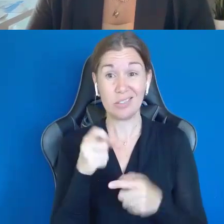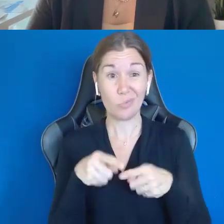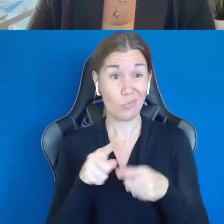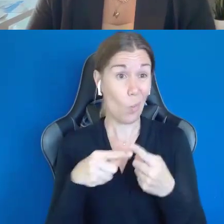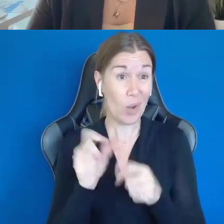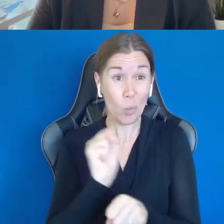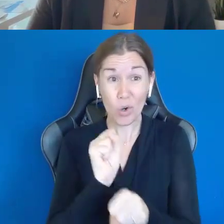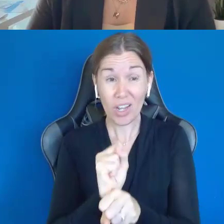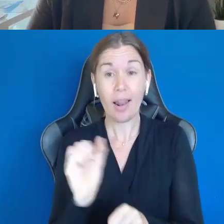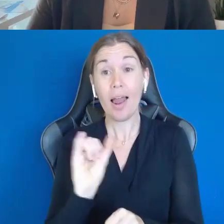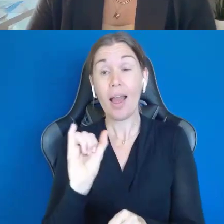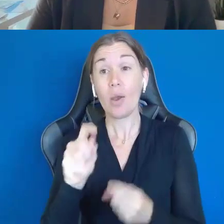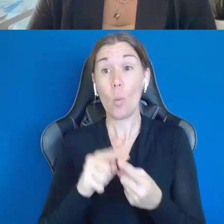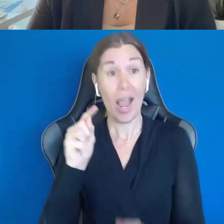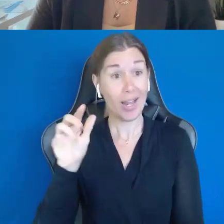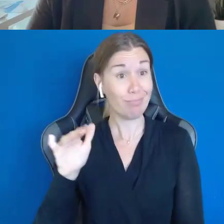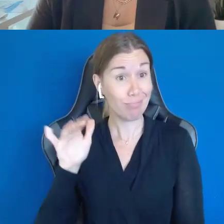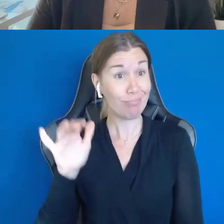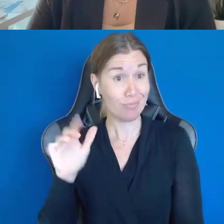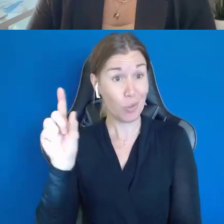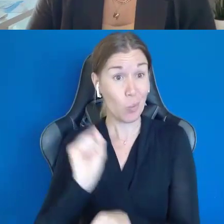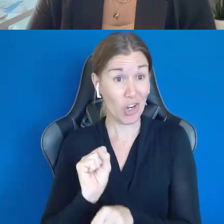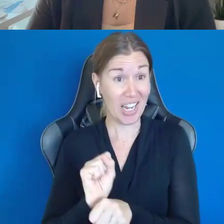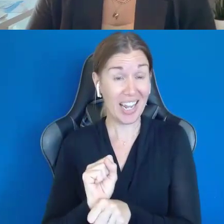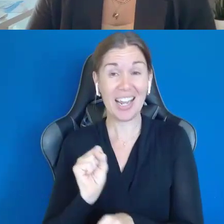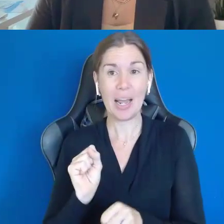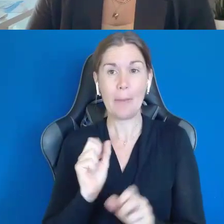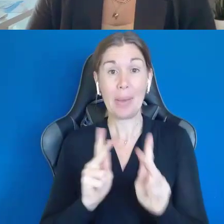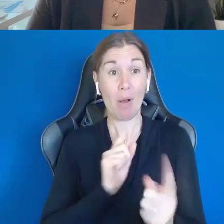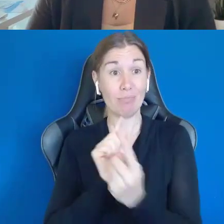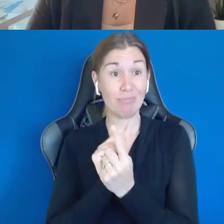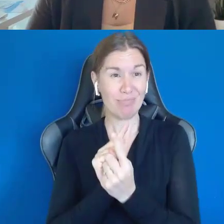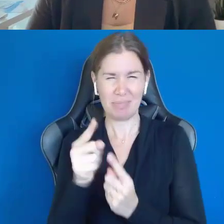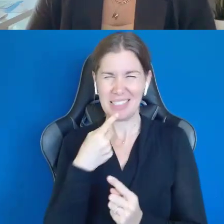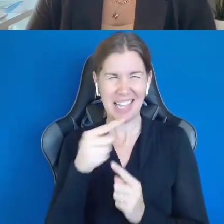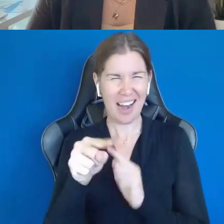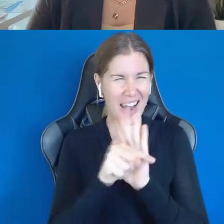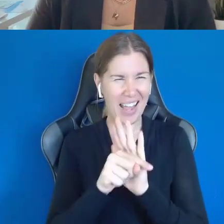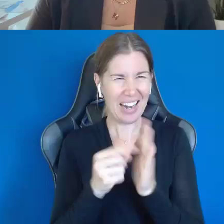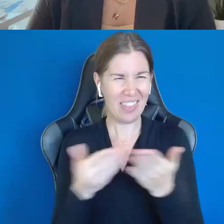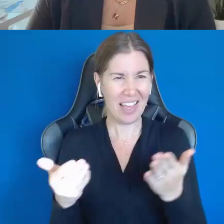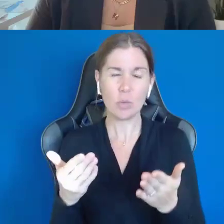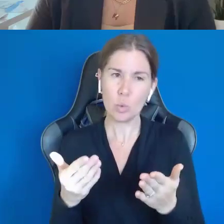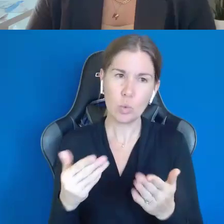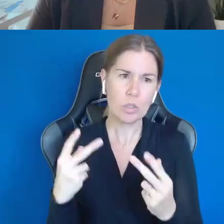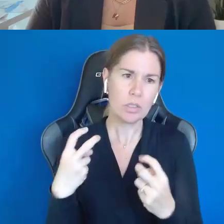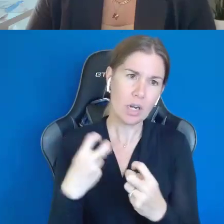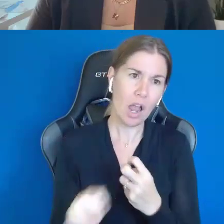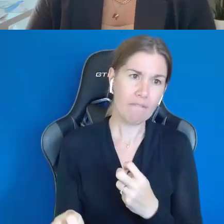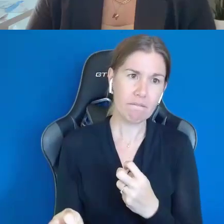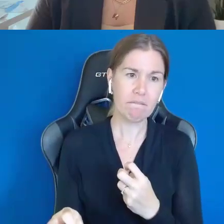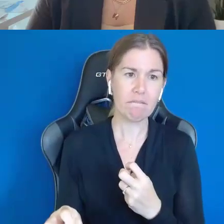comments or, you know, don't anyone think that, make this choice, and it's the golden